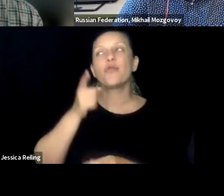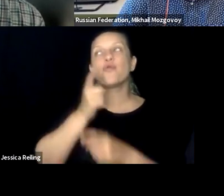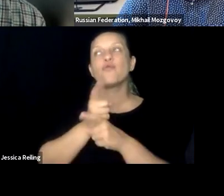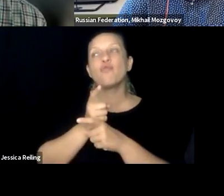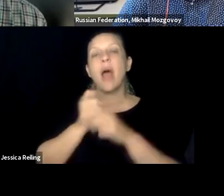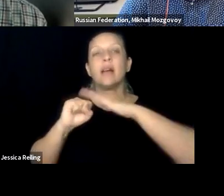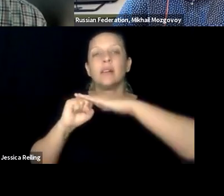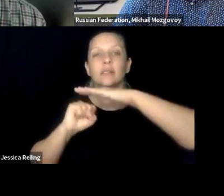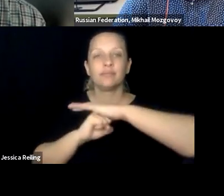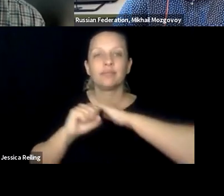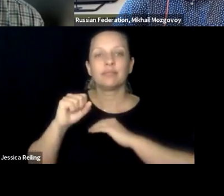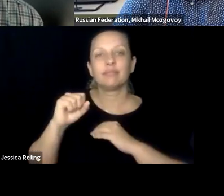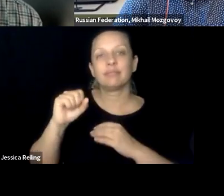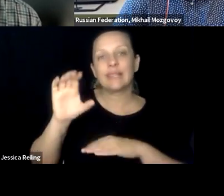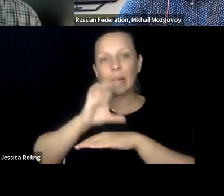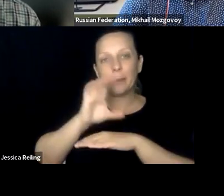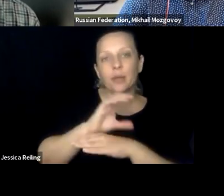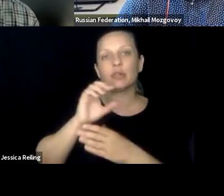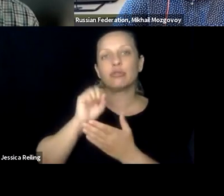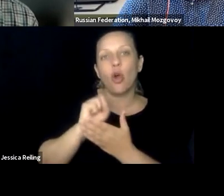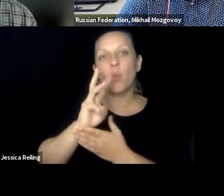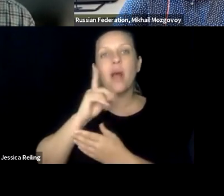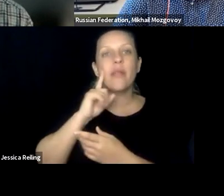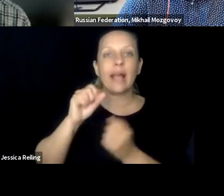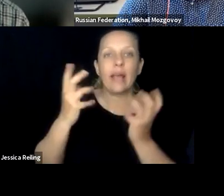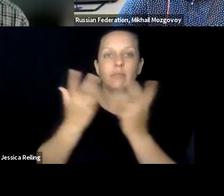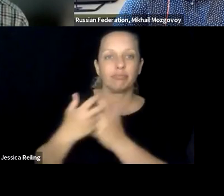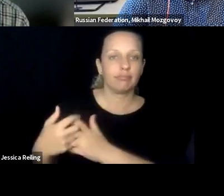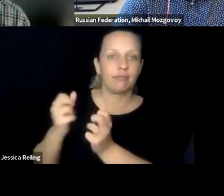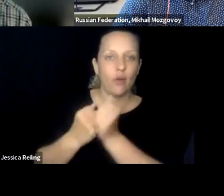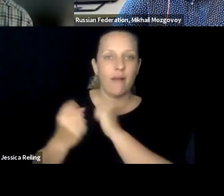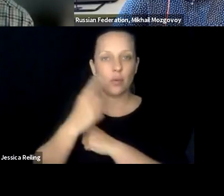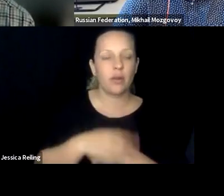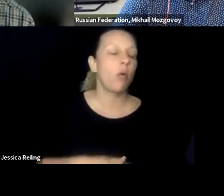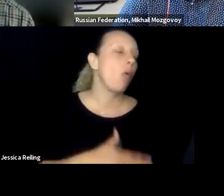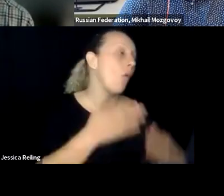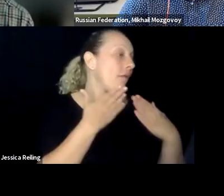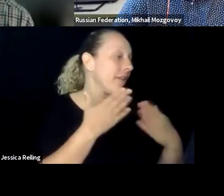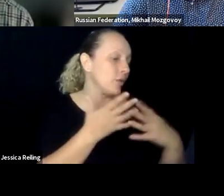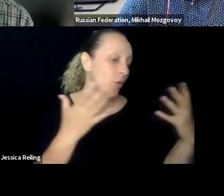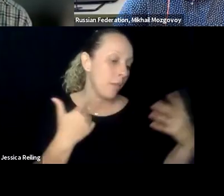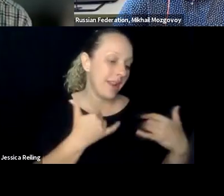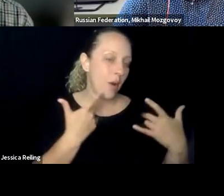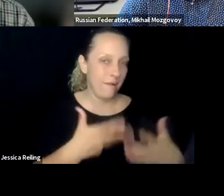are having to deal with on top of try to find the right platform that is inclusive to everybody.